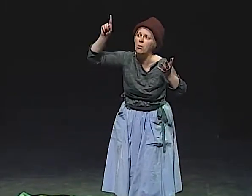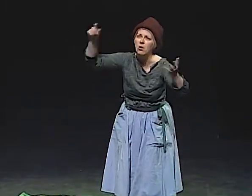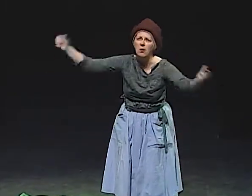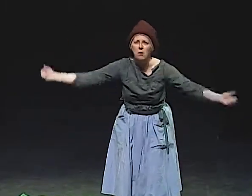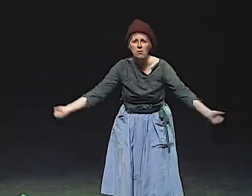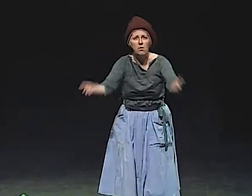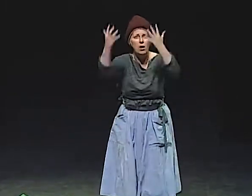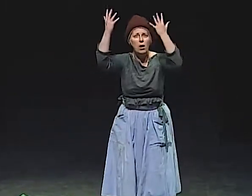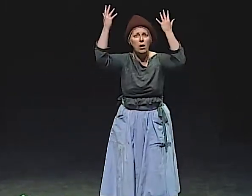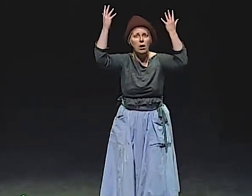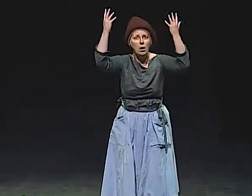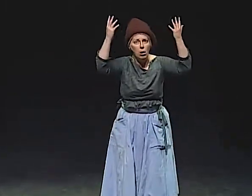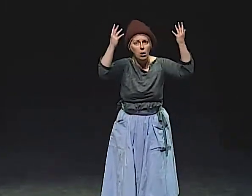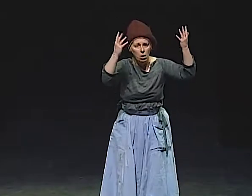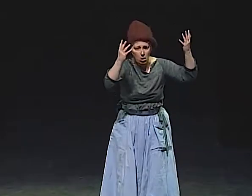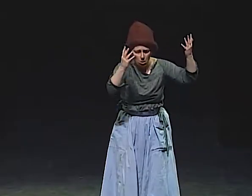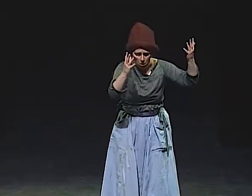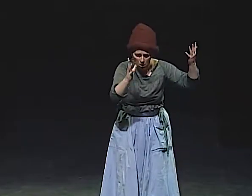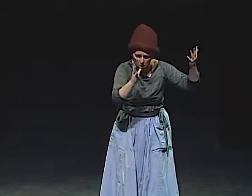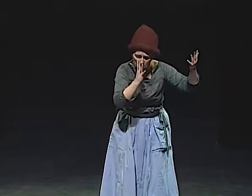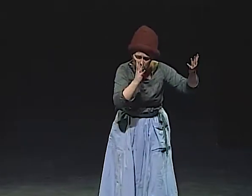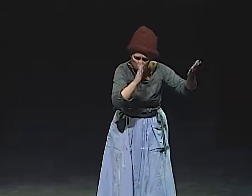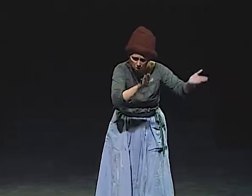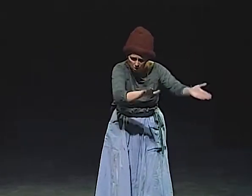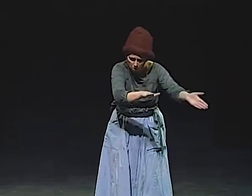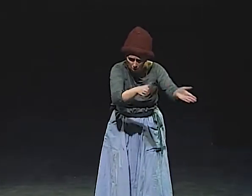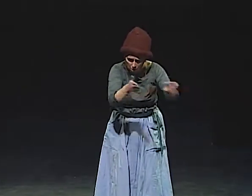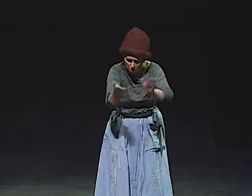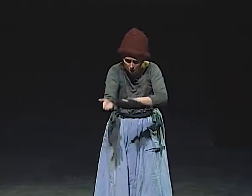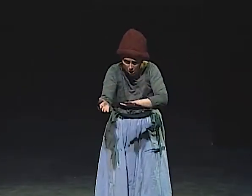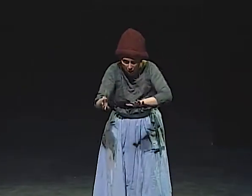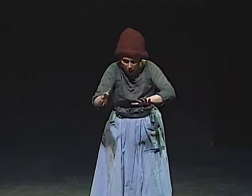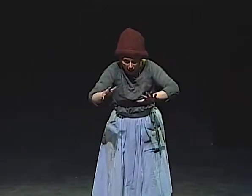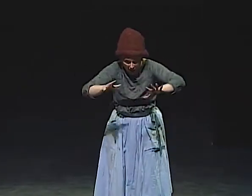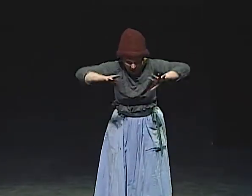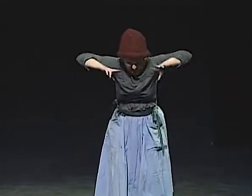"YOUR HOUSE CAUGHT FIRE. YOUR MOTHER IS DEAD."